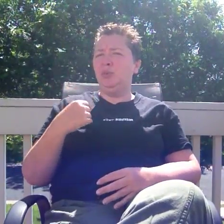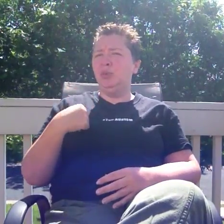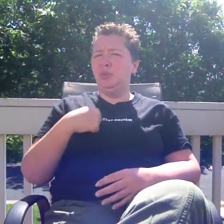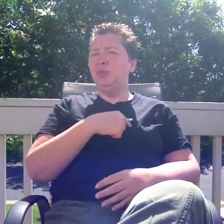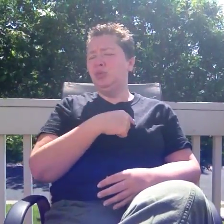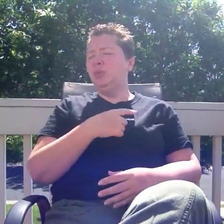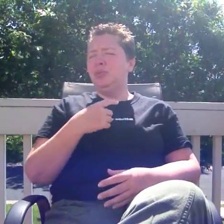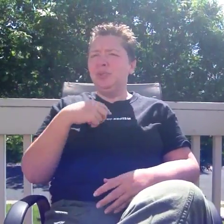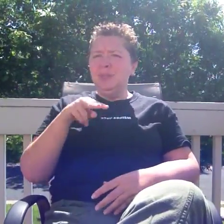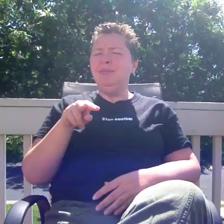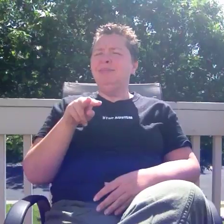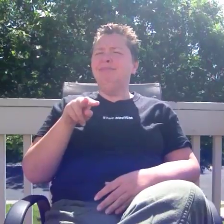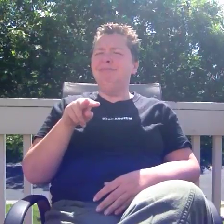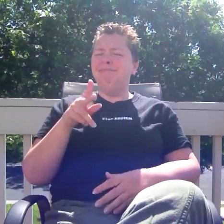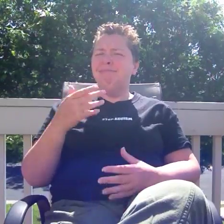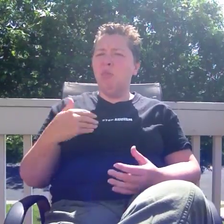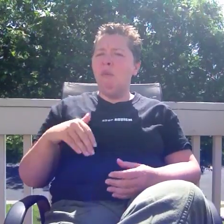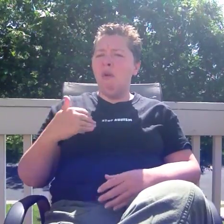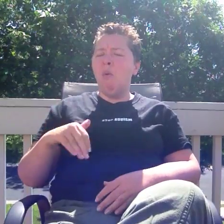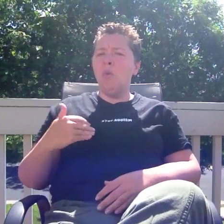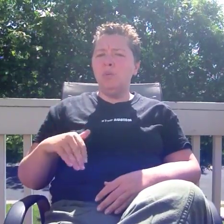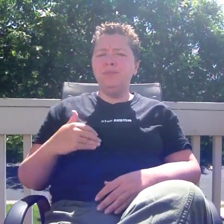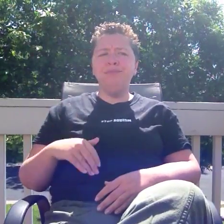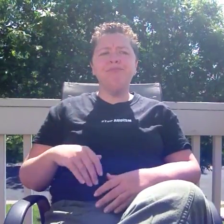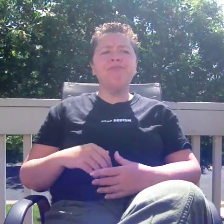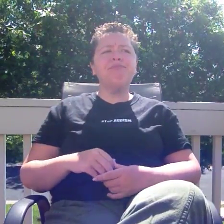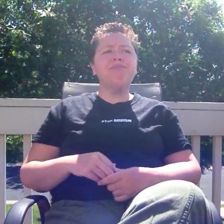were quite a bit taken aback.